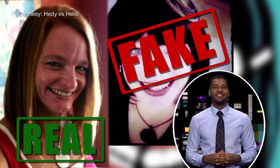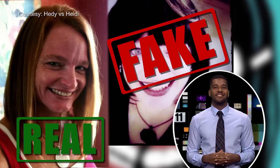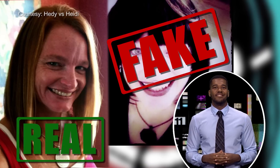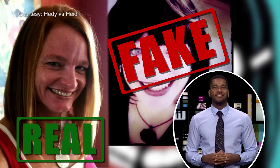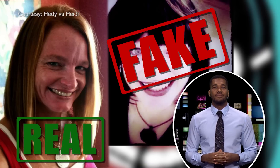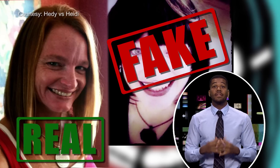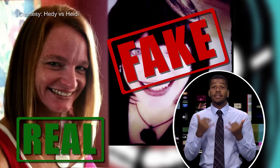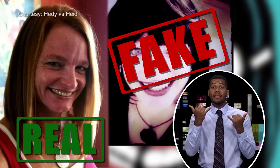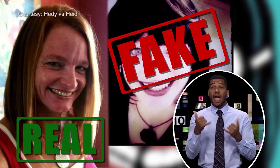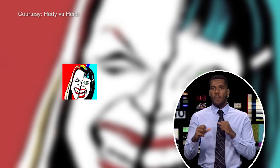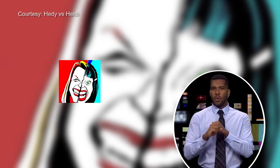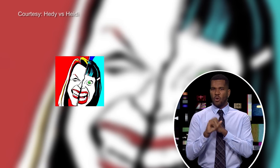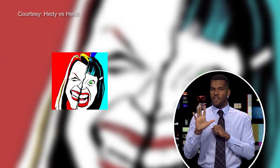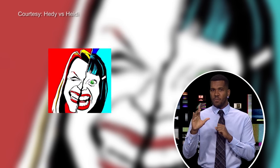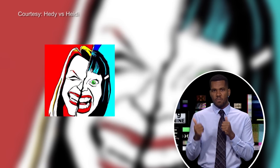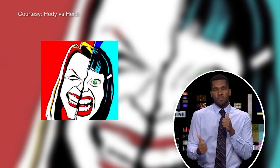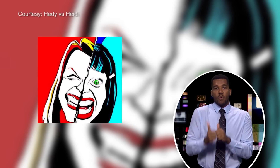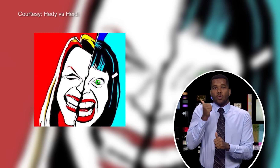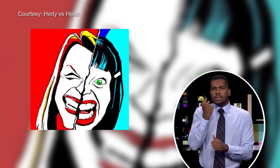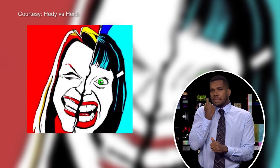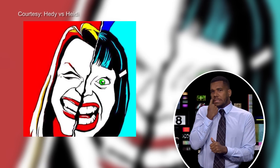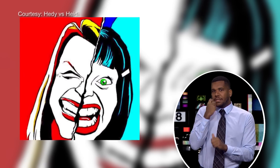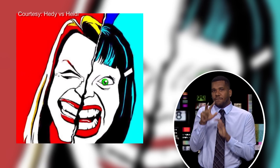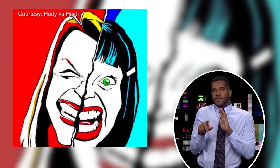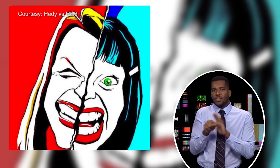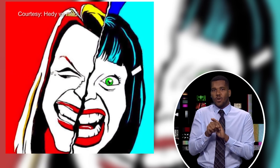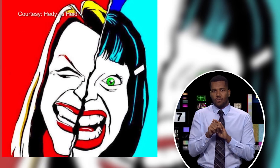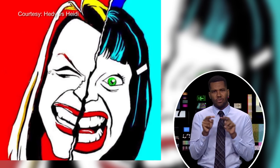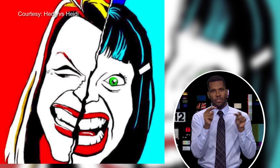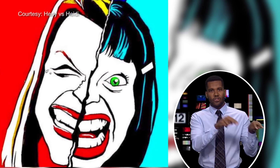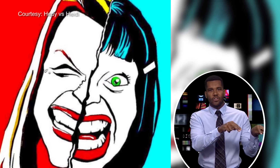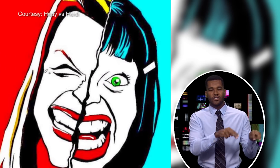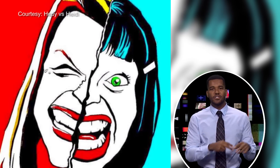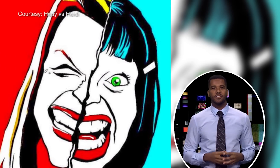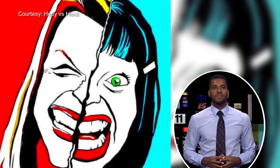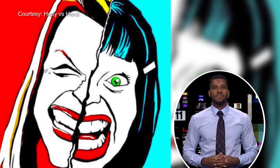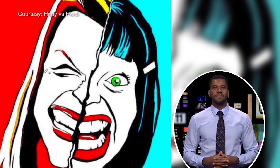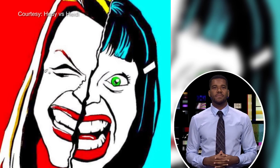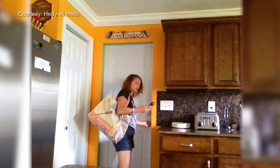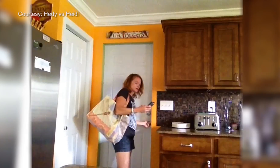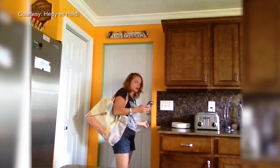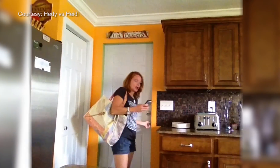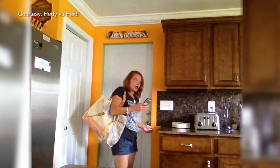Today we are premiering her most recent video… Let’s take a look.